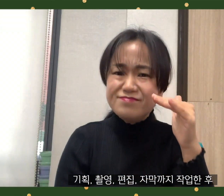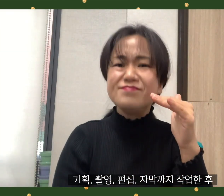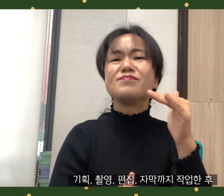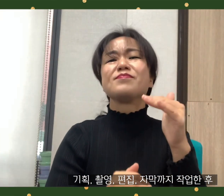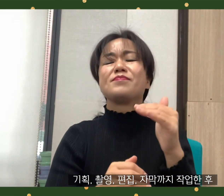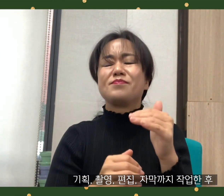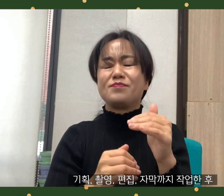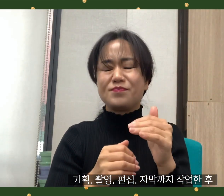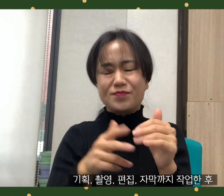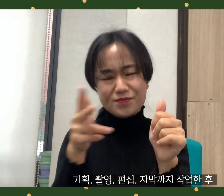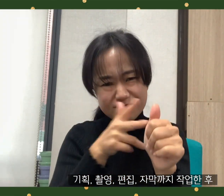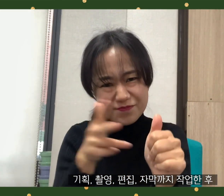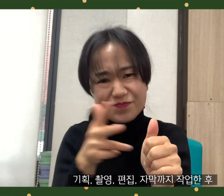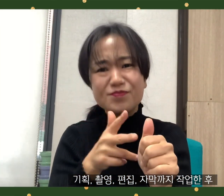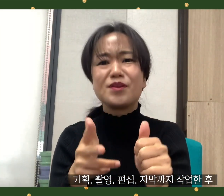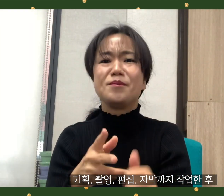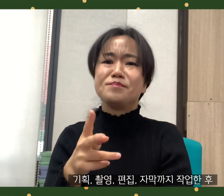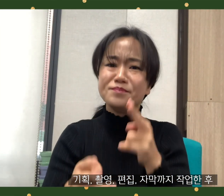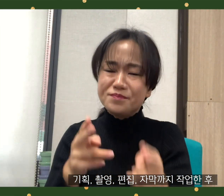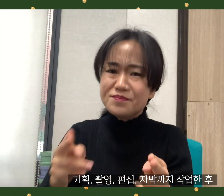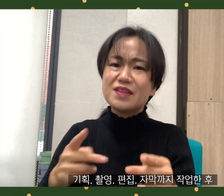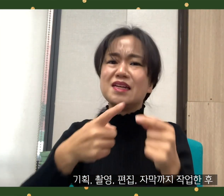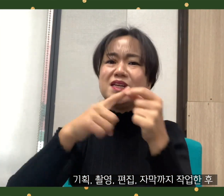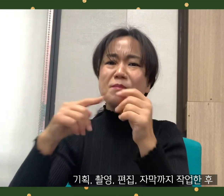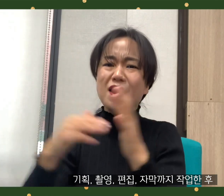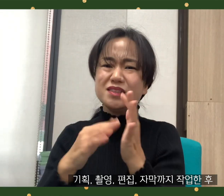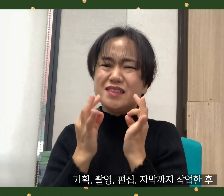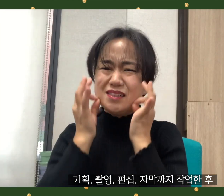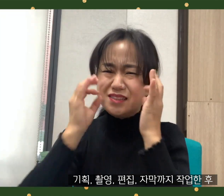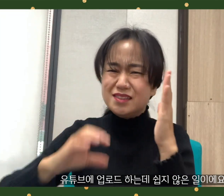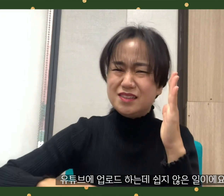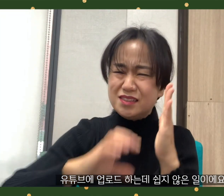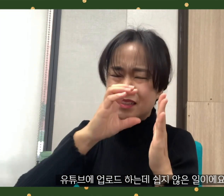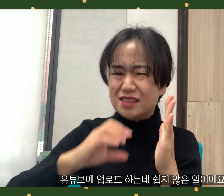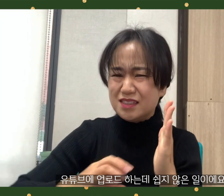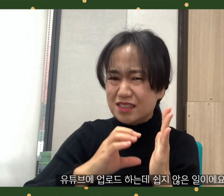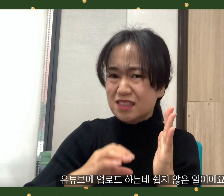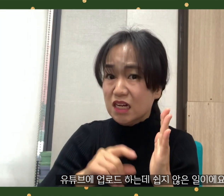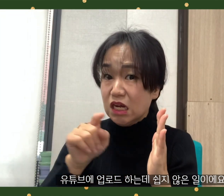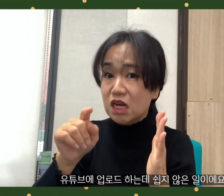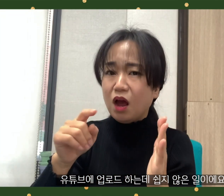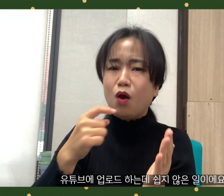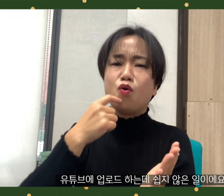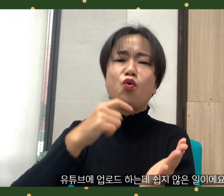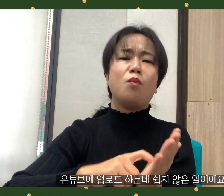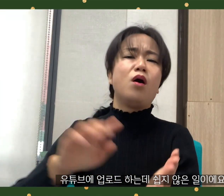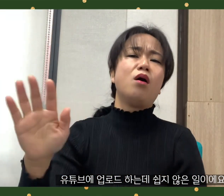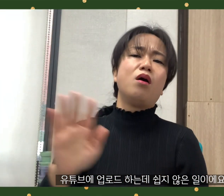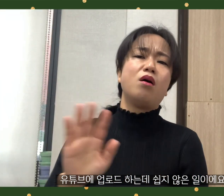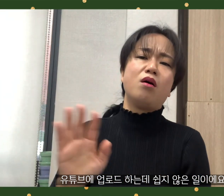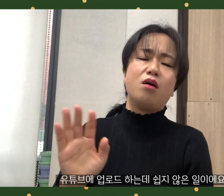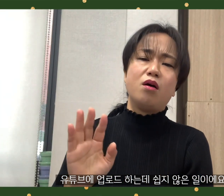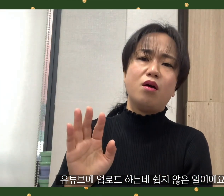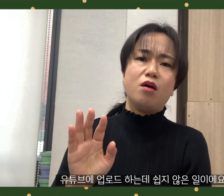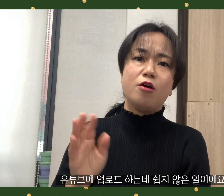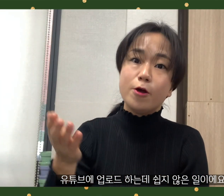plan, shoot, edit, and even work on subtitles before uploading them to YouTube.